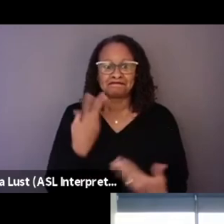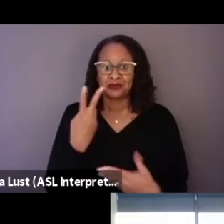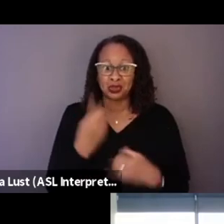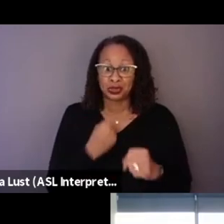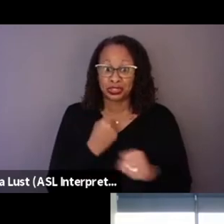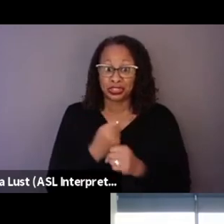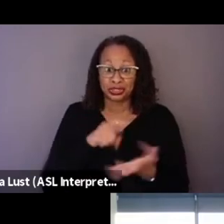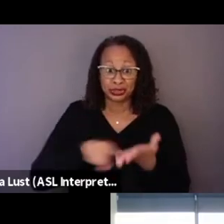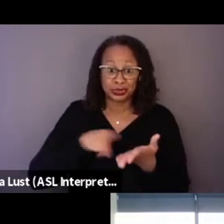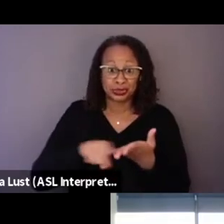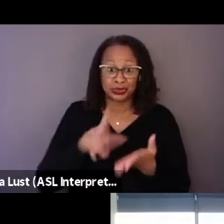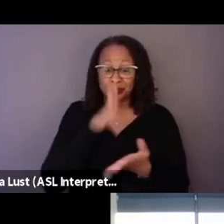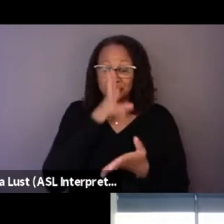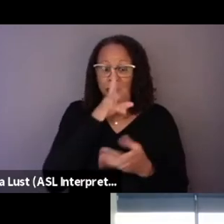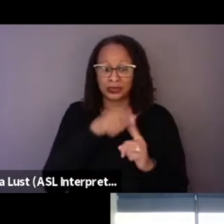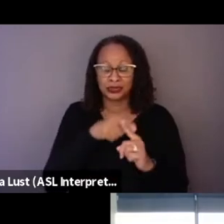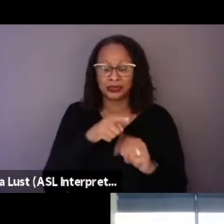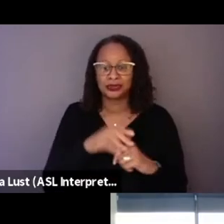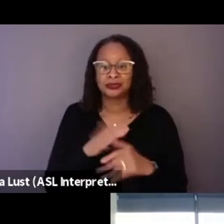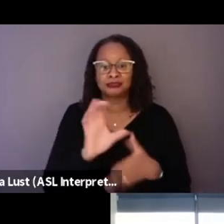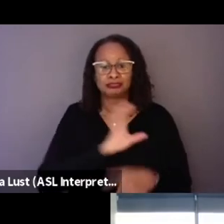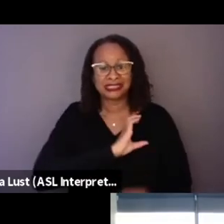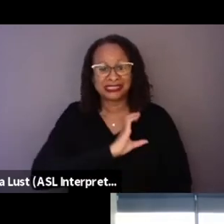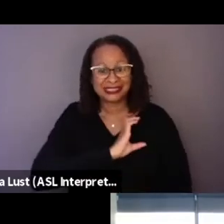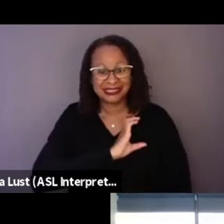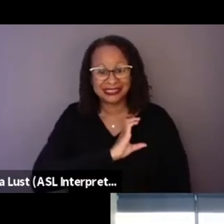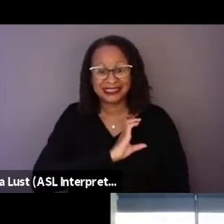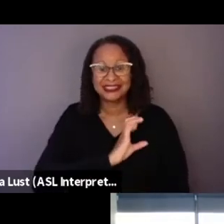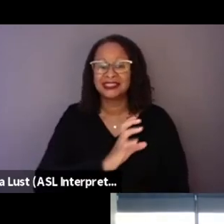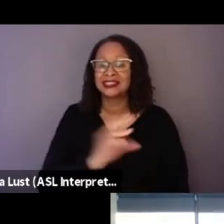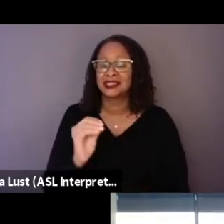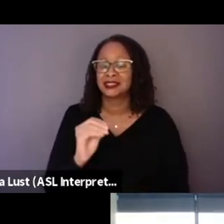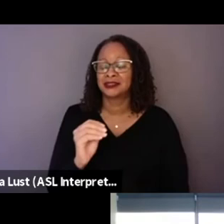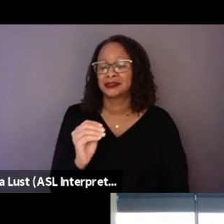and talking to policemen and academics